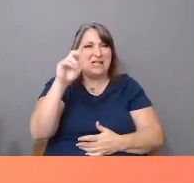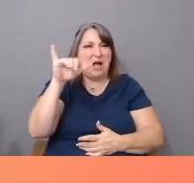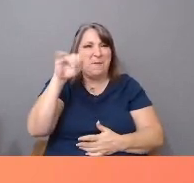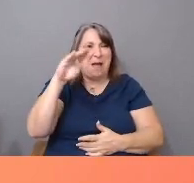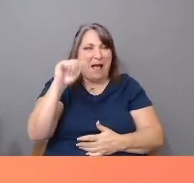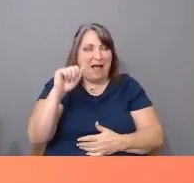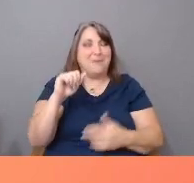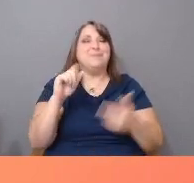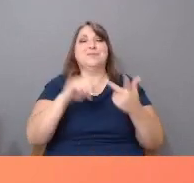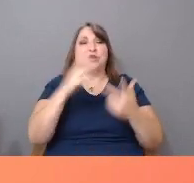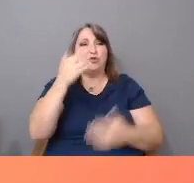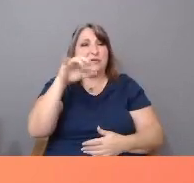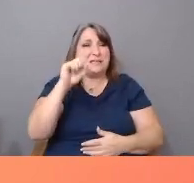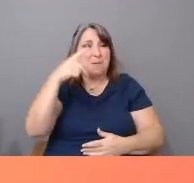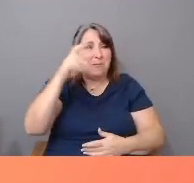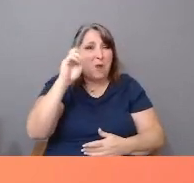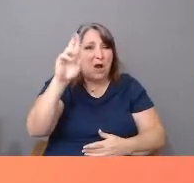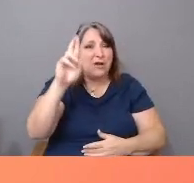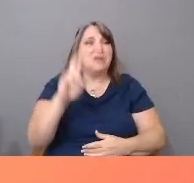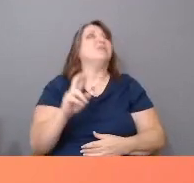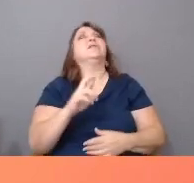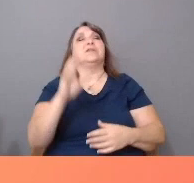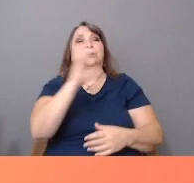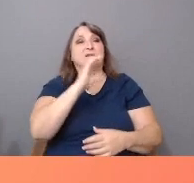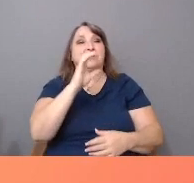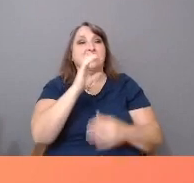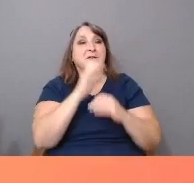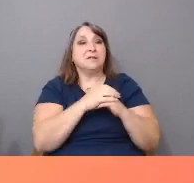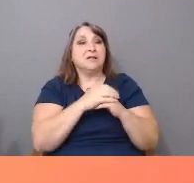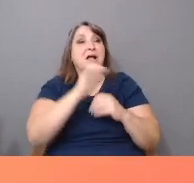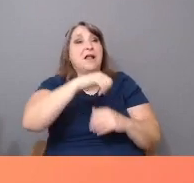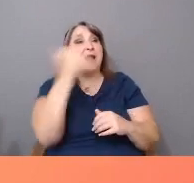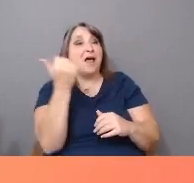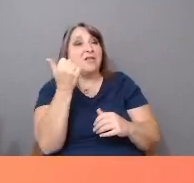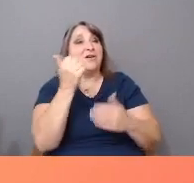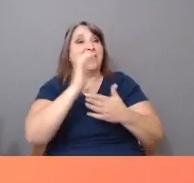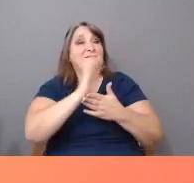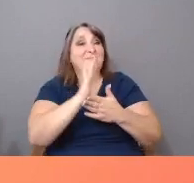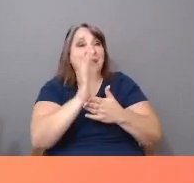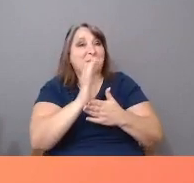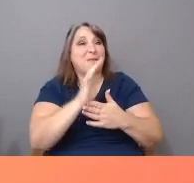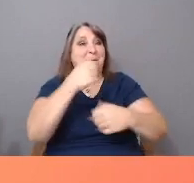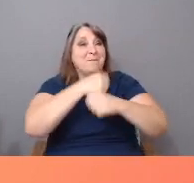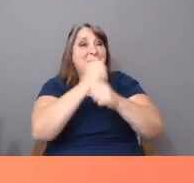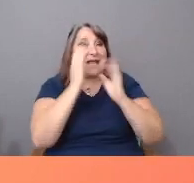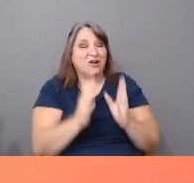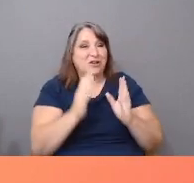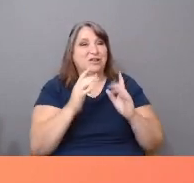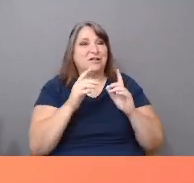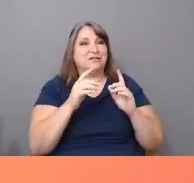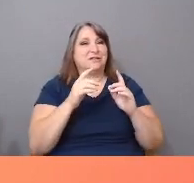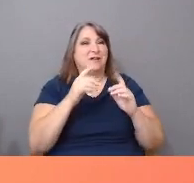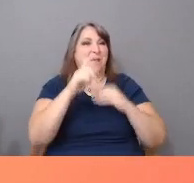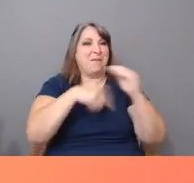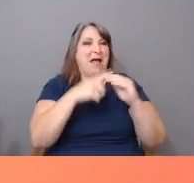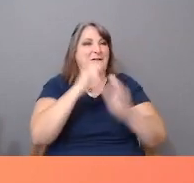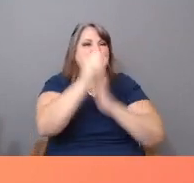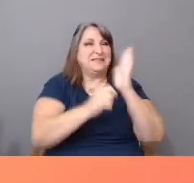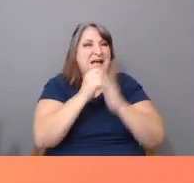fiction filmmaker Emir Kusturica, whose magic realist fiction film, "In the Time of the Gypsies," is an inspiration of mine.